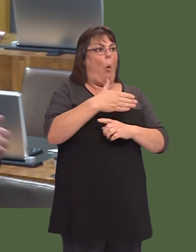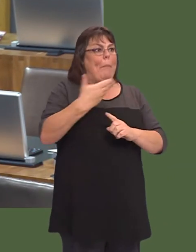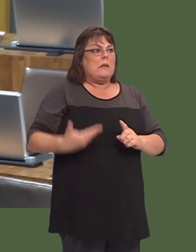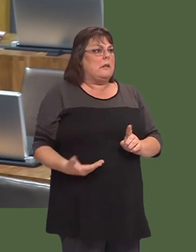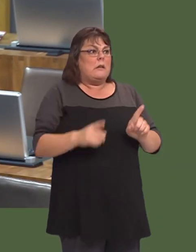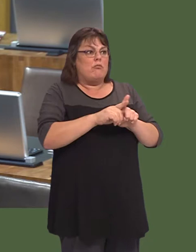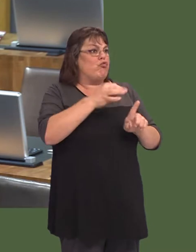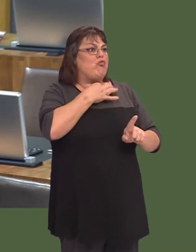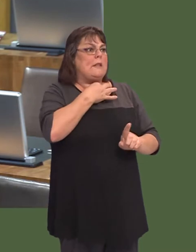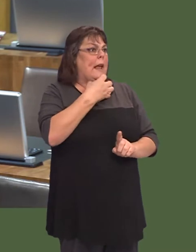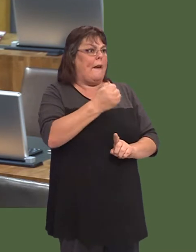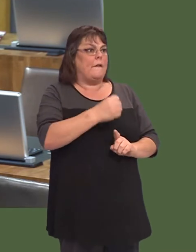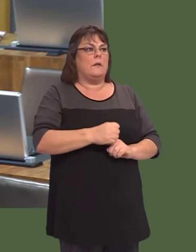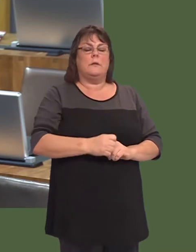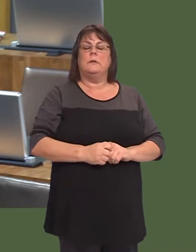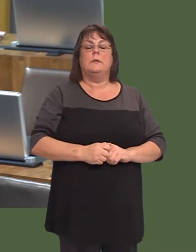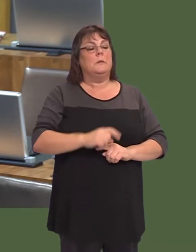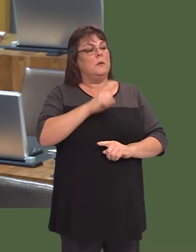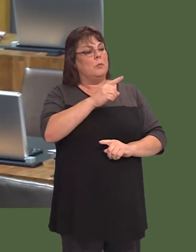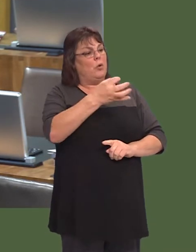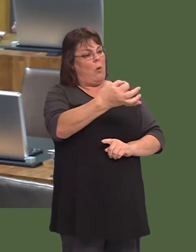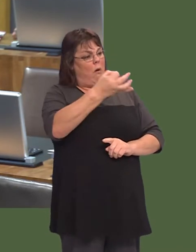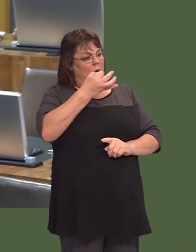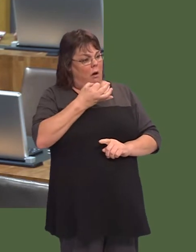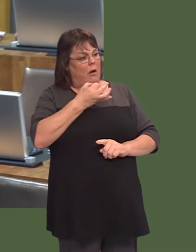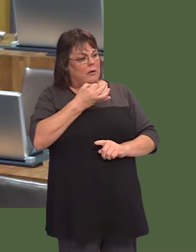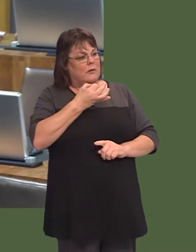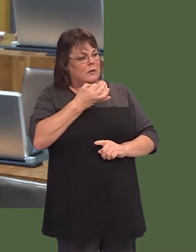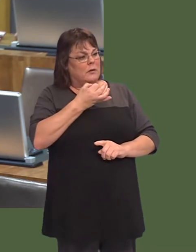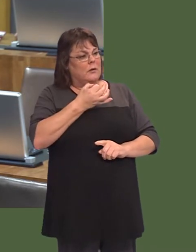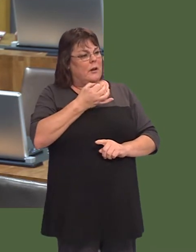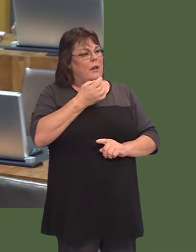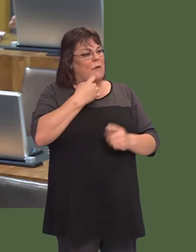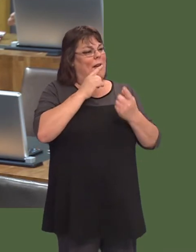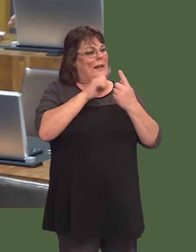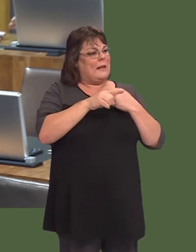But in some ways, in the questions he asks, he answered his first question, and that is: